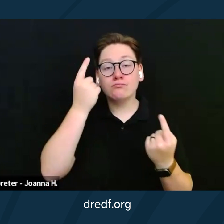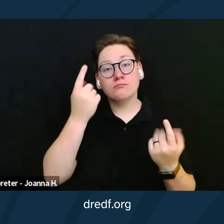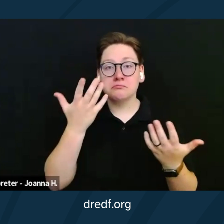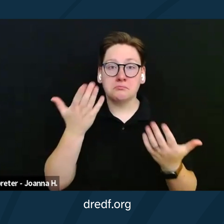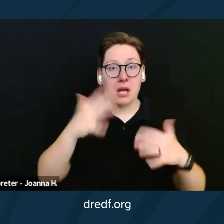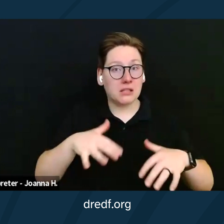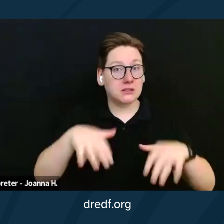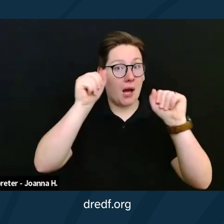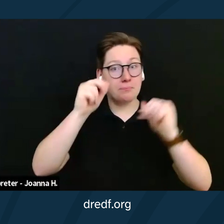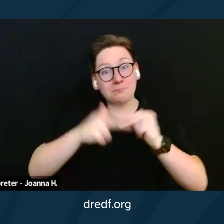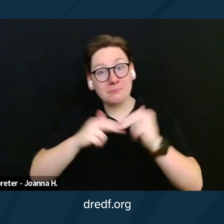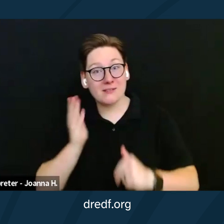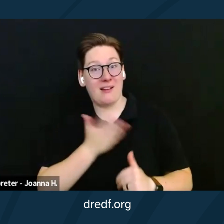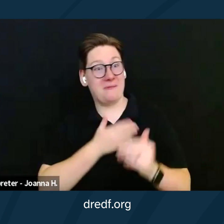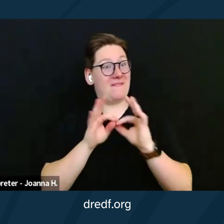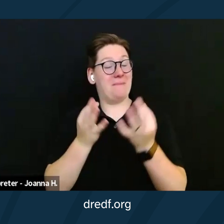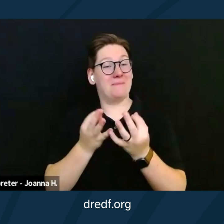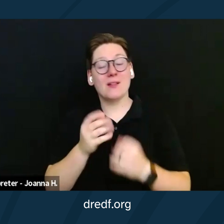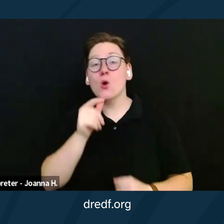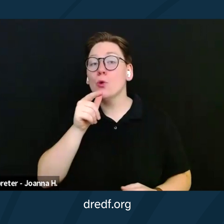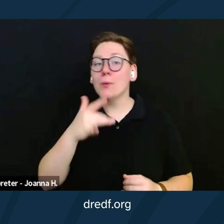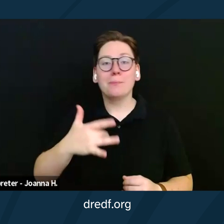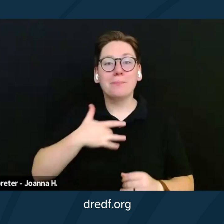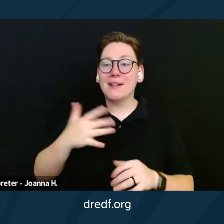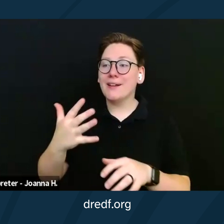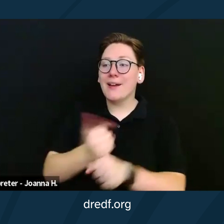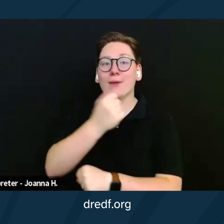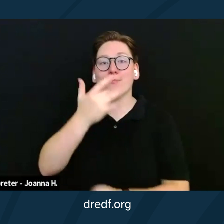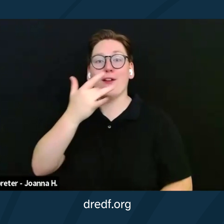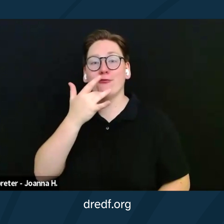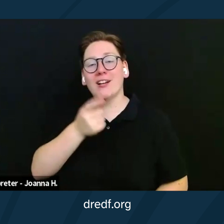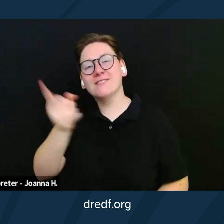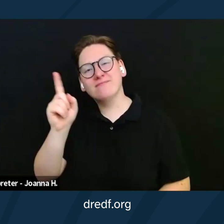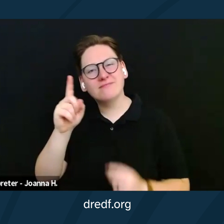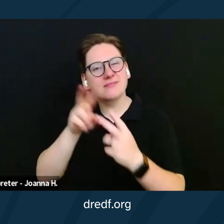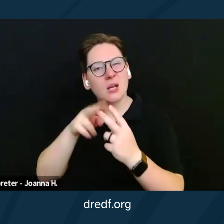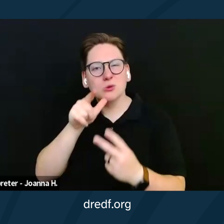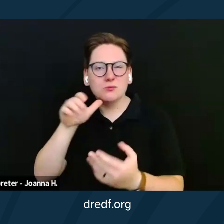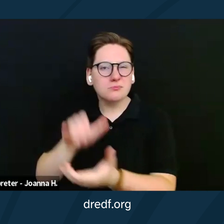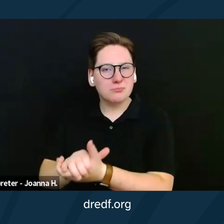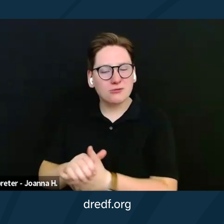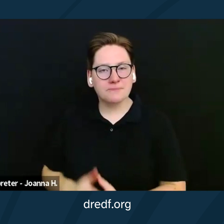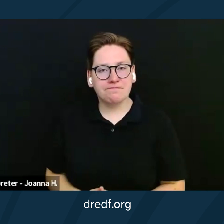preference is given to married couples. There is also the issue of when in a medical emergency,